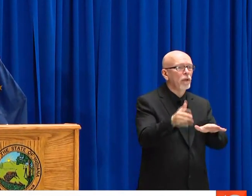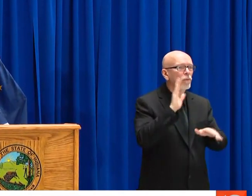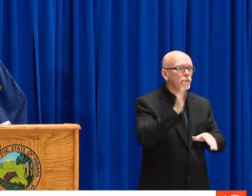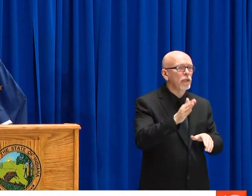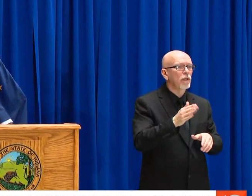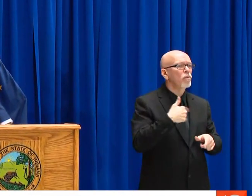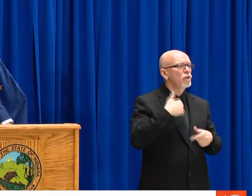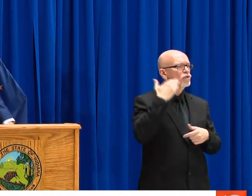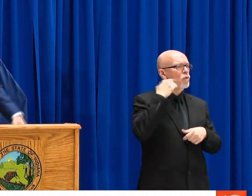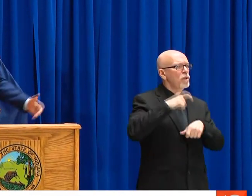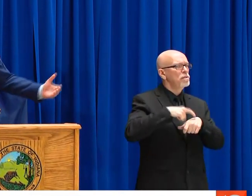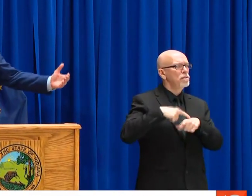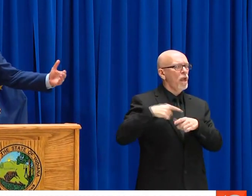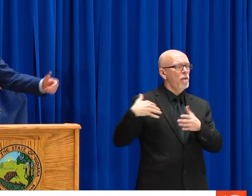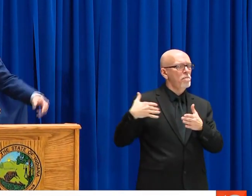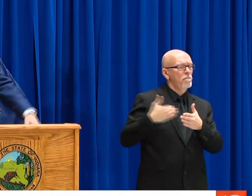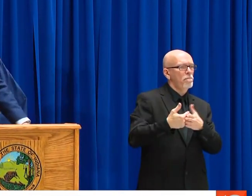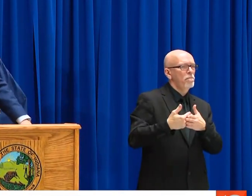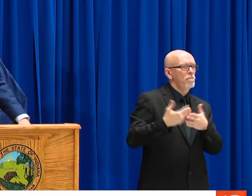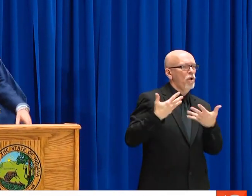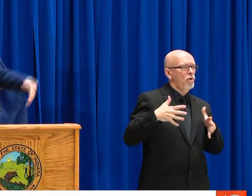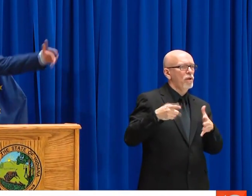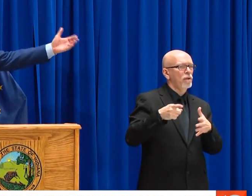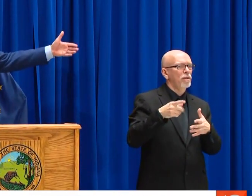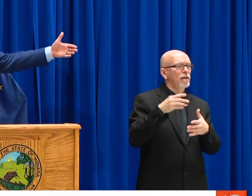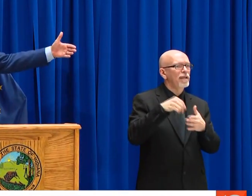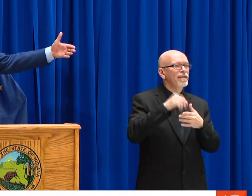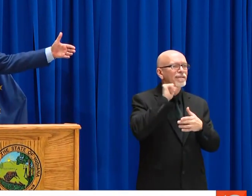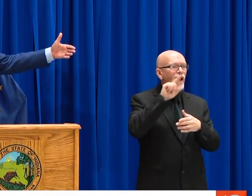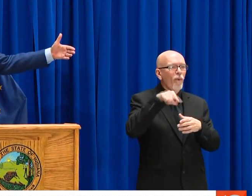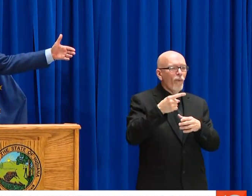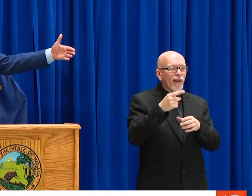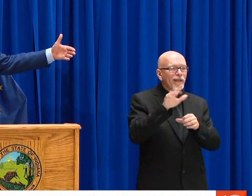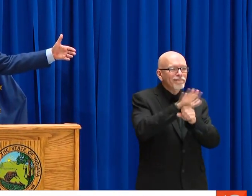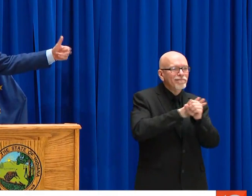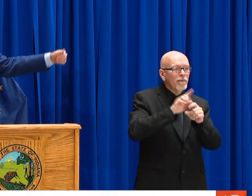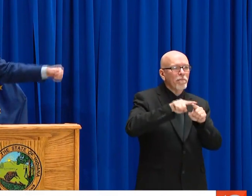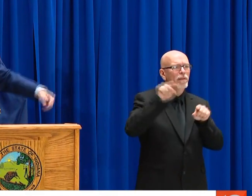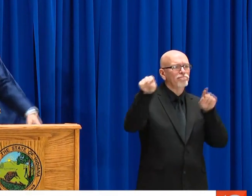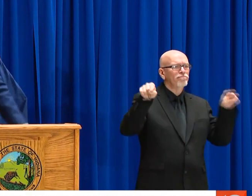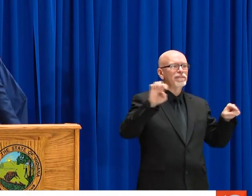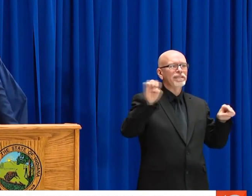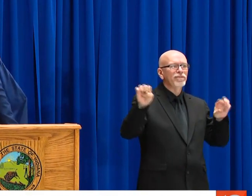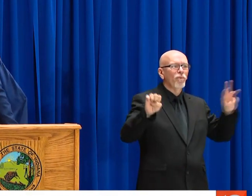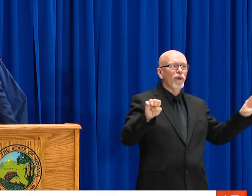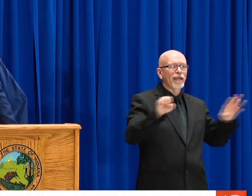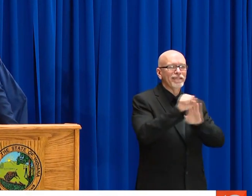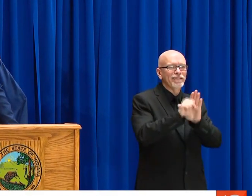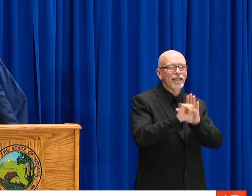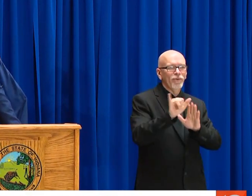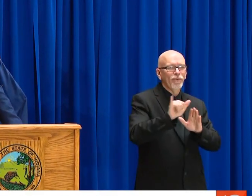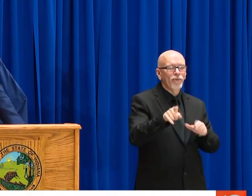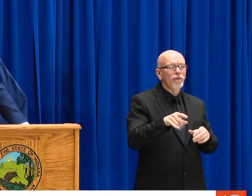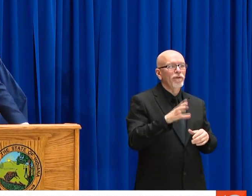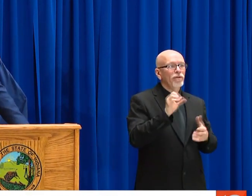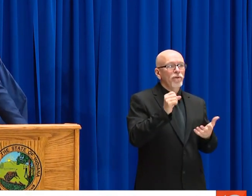WE'RE GOING TO CONTINUE TO LOSE PEOPLE. AND WE KNOW WHAT THE TIMELINE